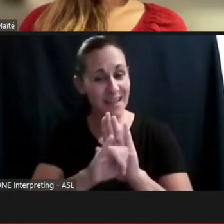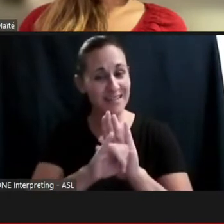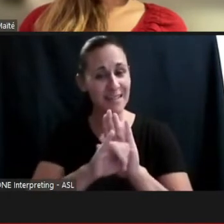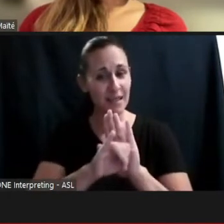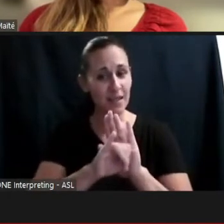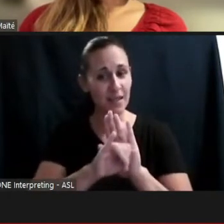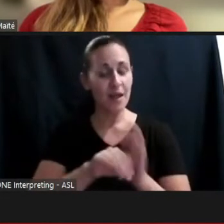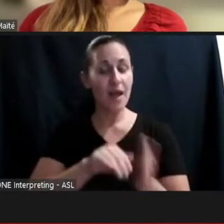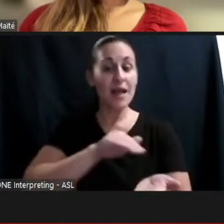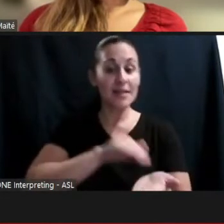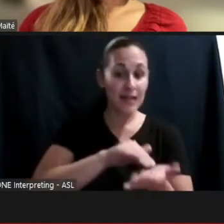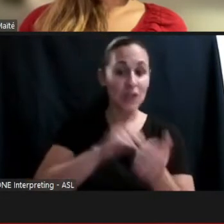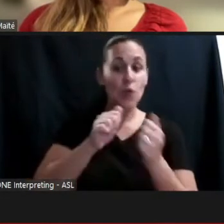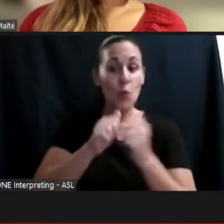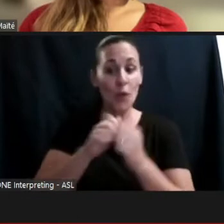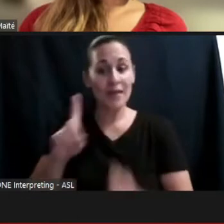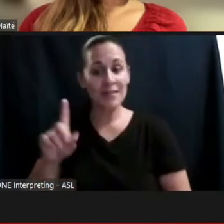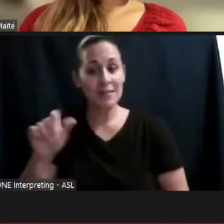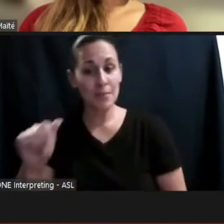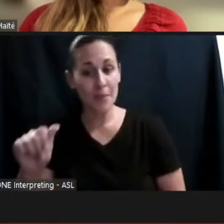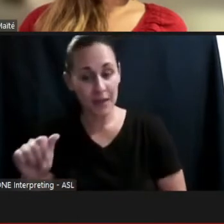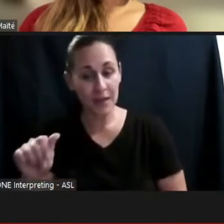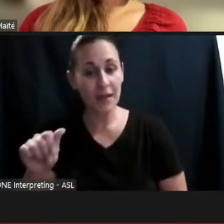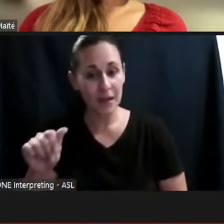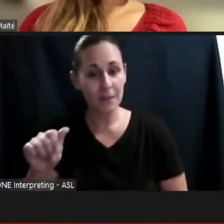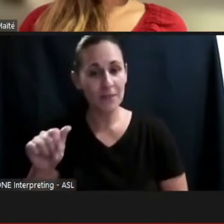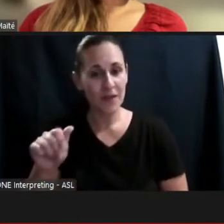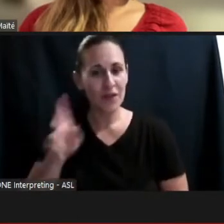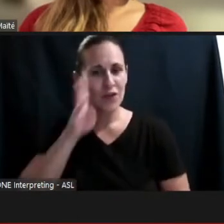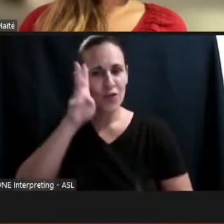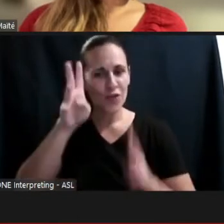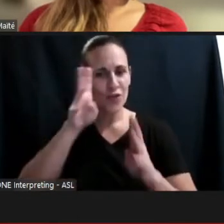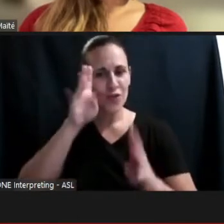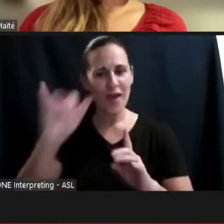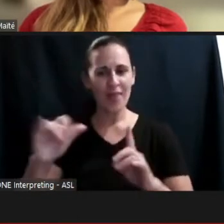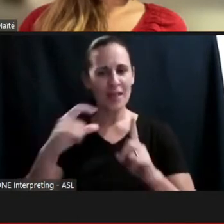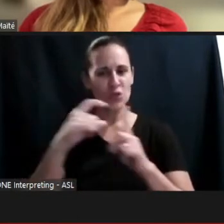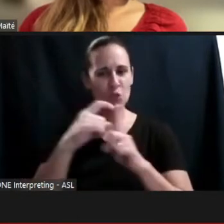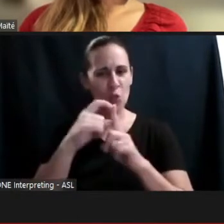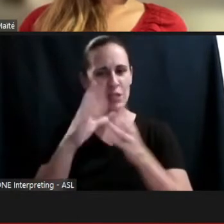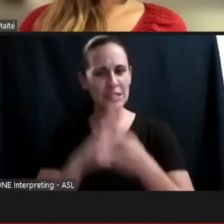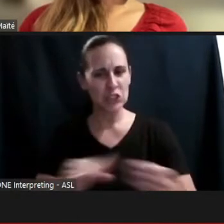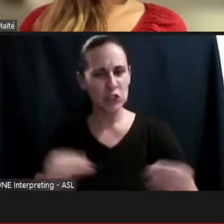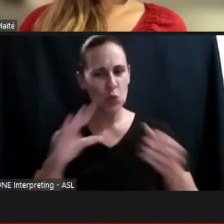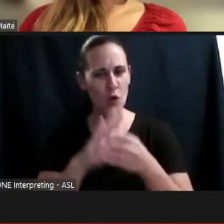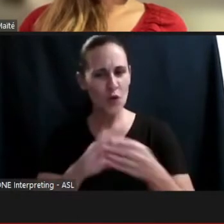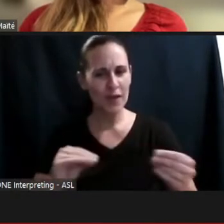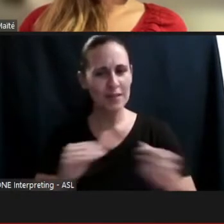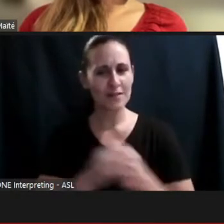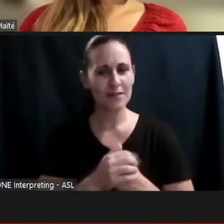influence and inform those words and ideas? >>DR. CHARLTON: Thank you so much for digging